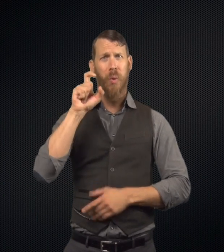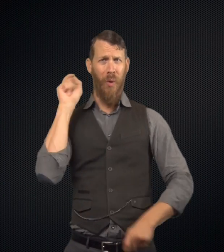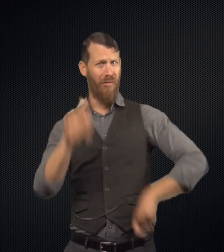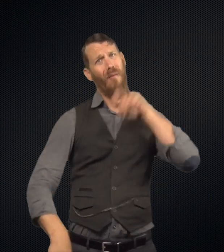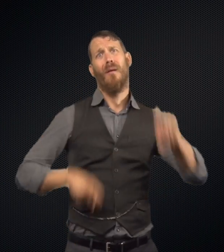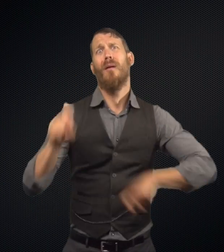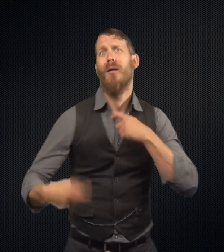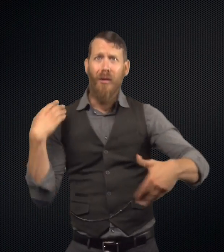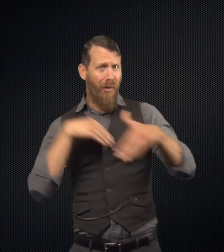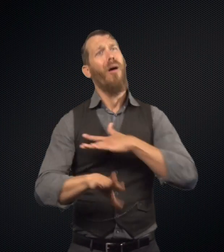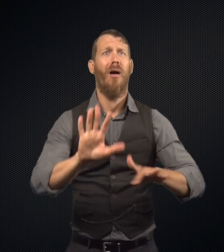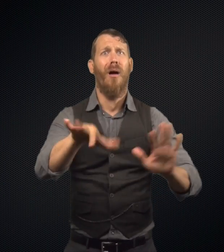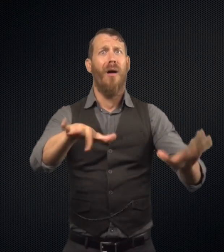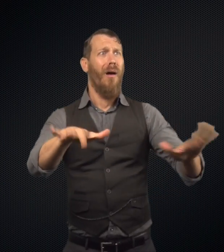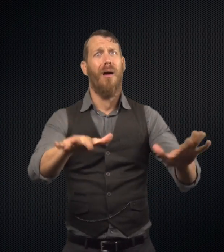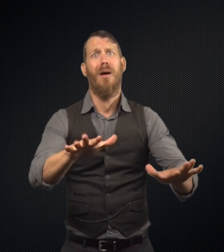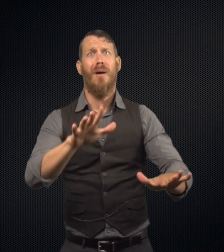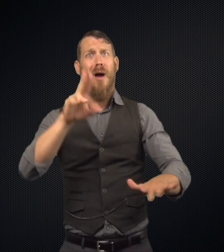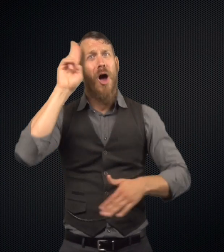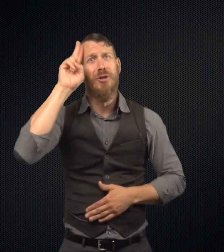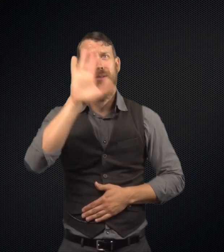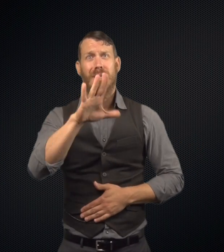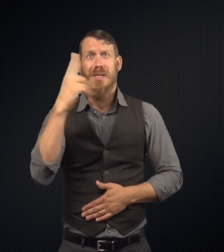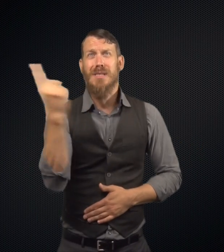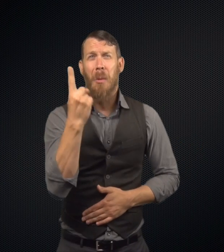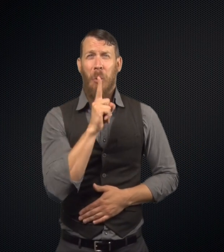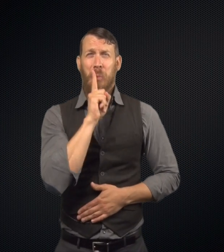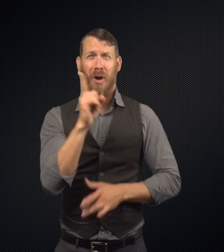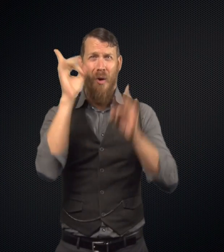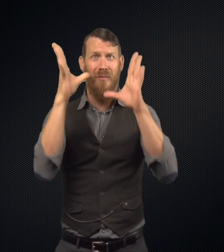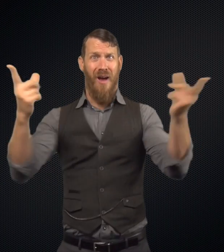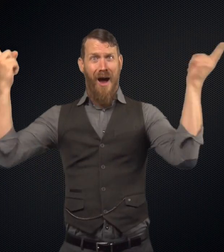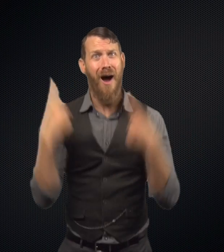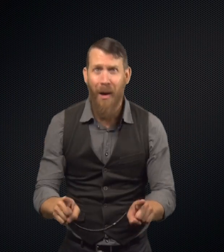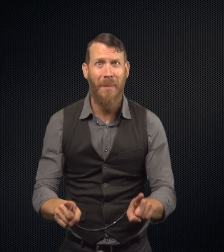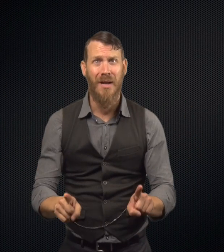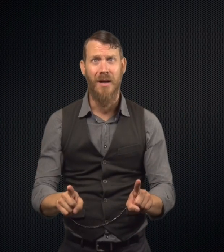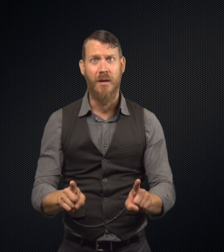Mr. Poole comes running in and frantically says, "Mr. Utterson, something has happened!"